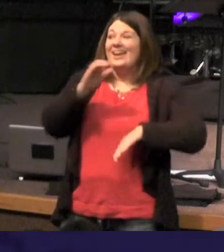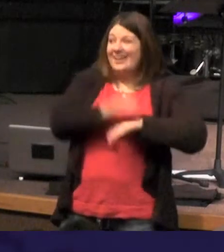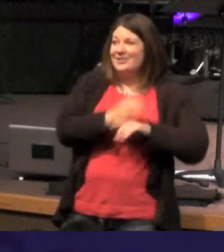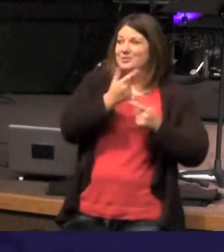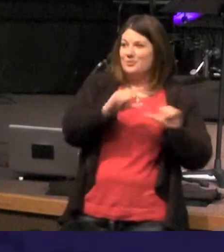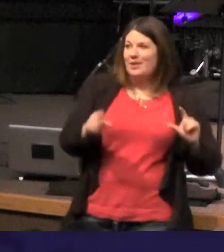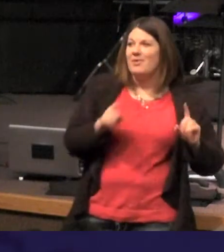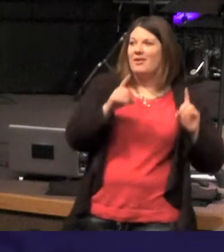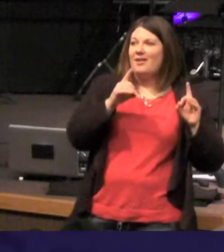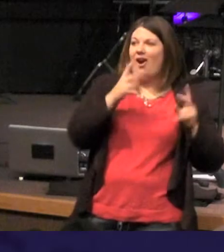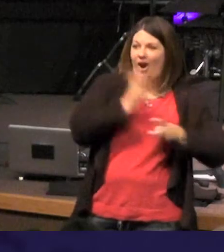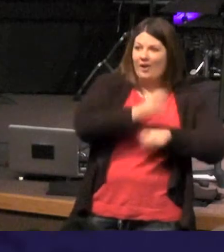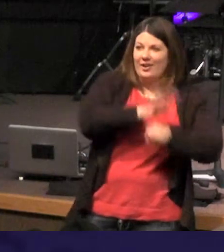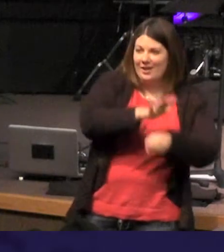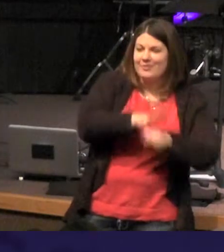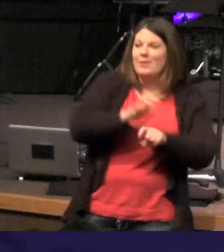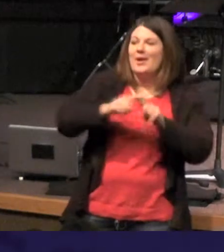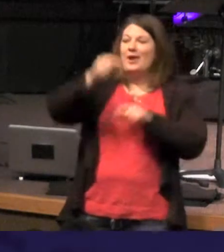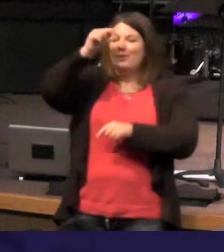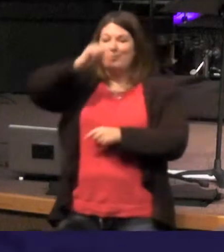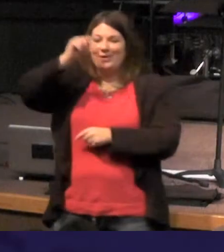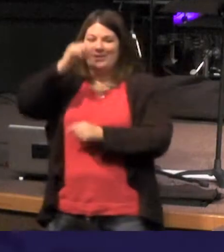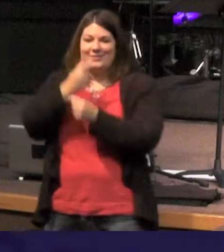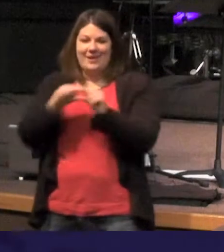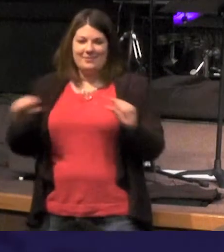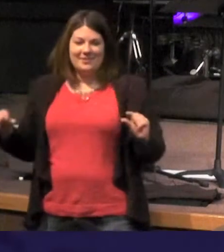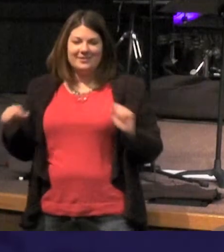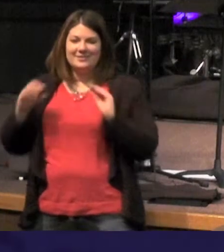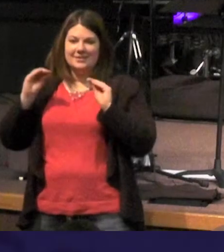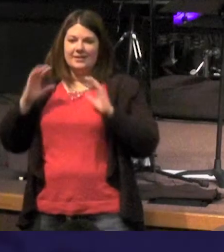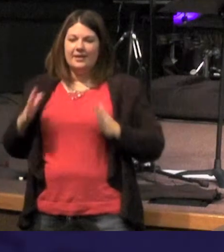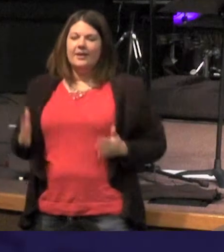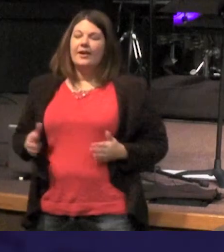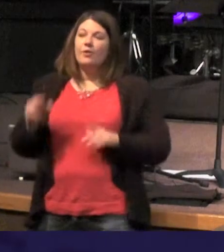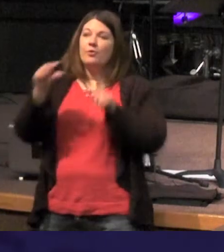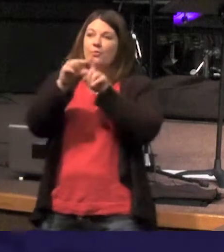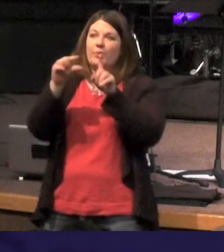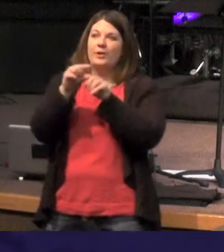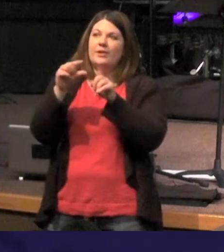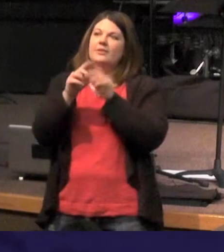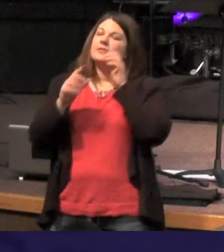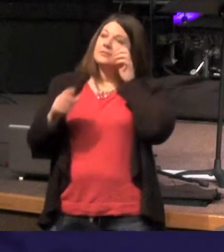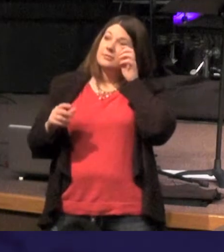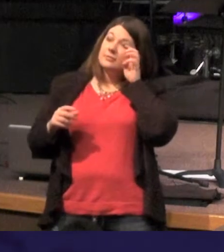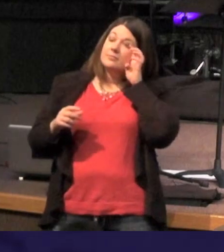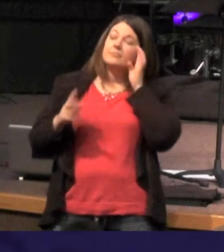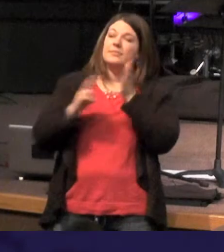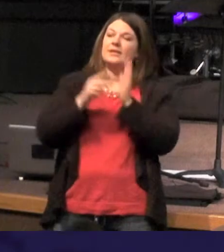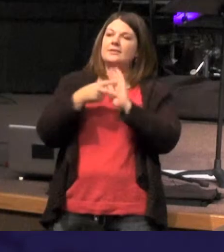but Greek grammar - But let me point out first of all that the word there is and that the phrase literally is and